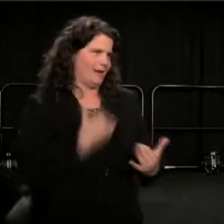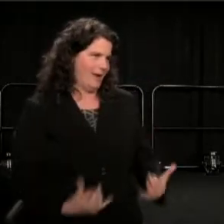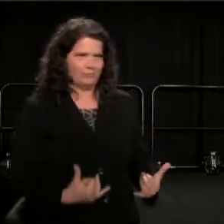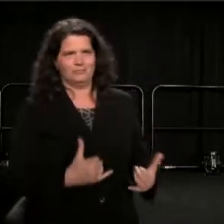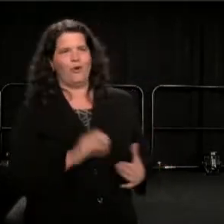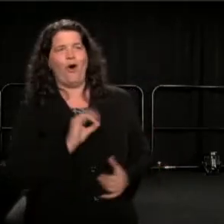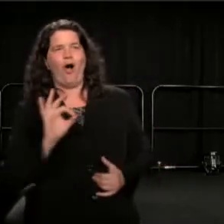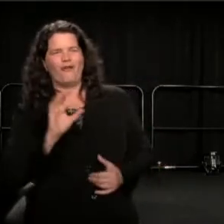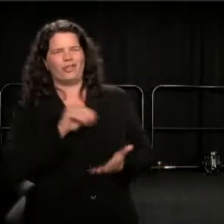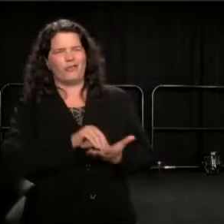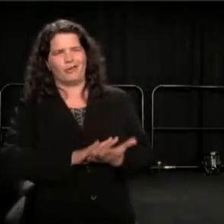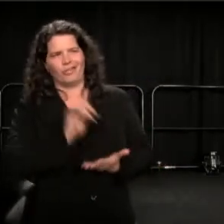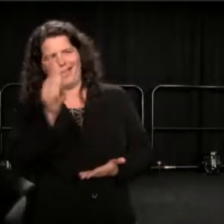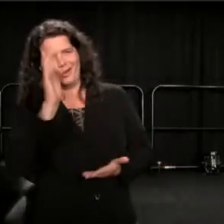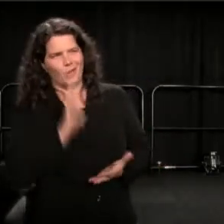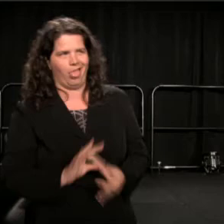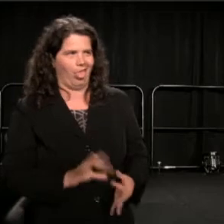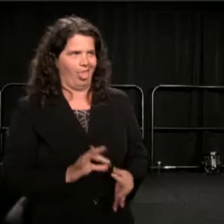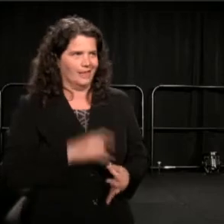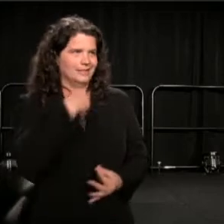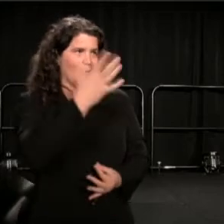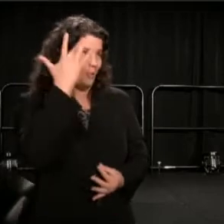I needed a plan B.